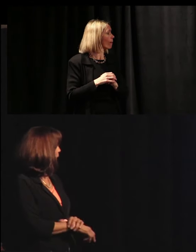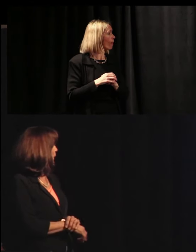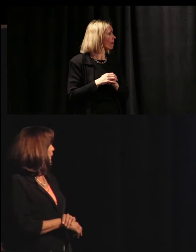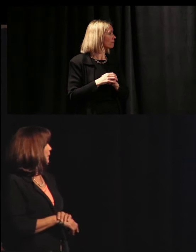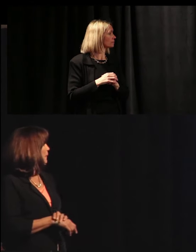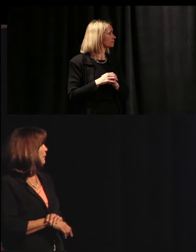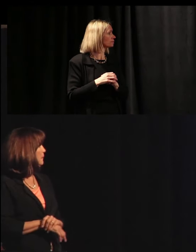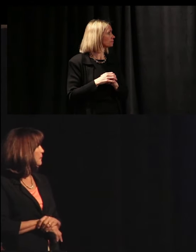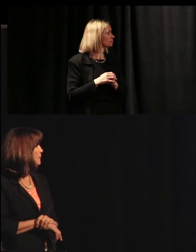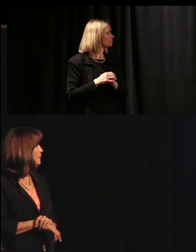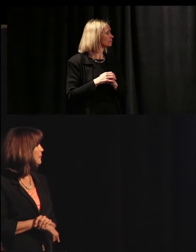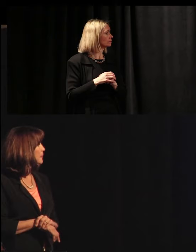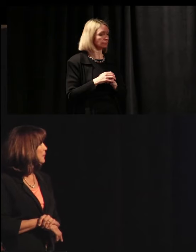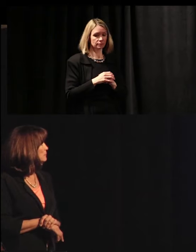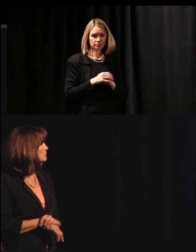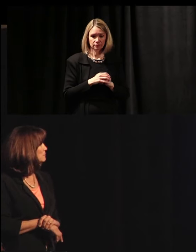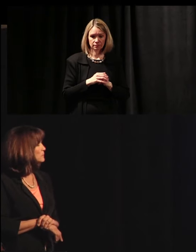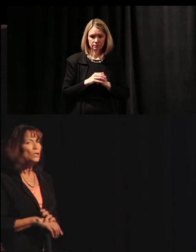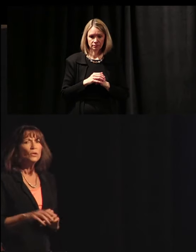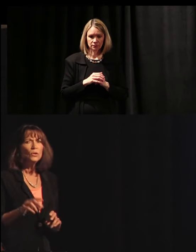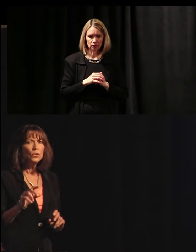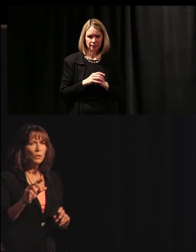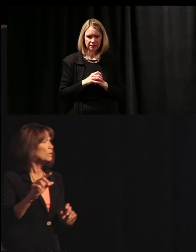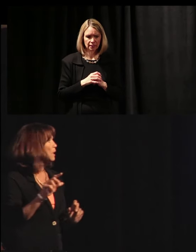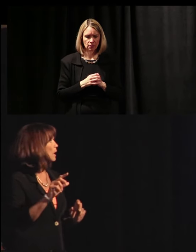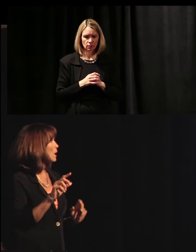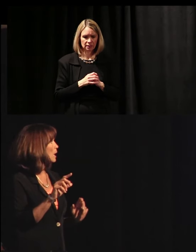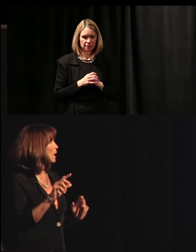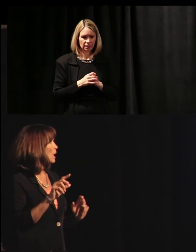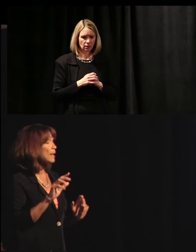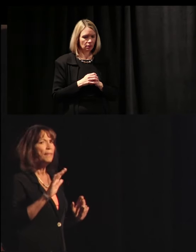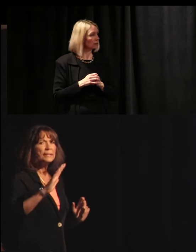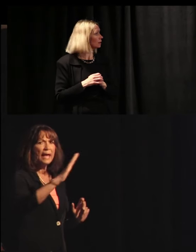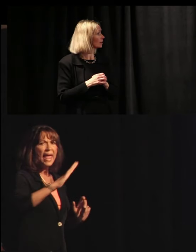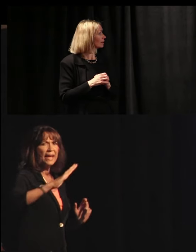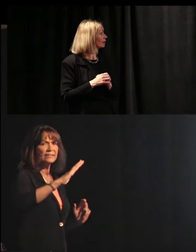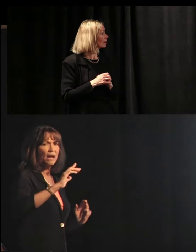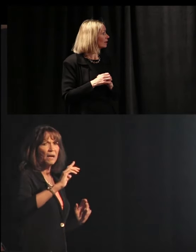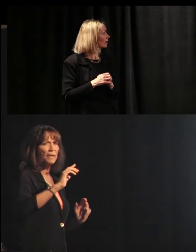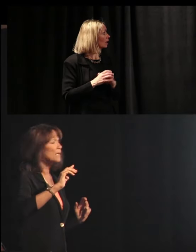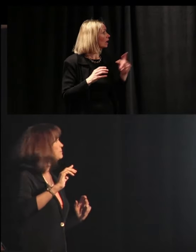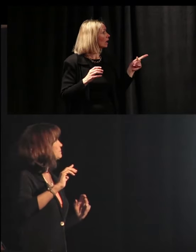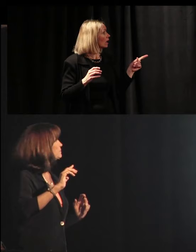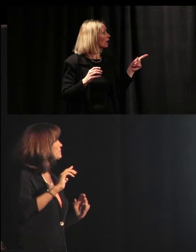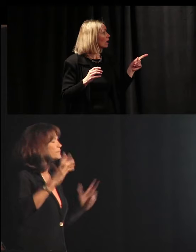Let’s go. The hands note coming up.